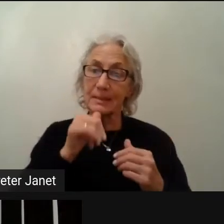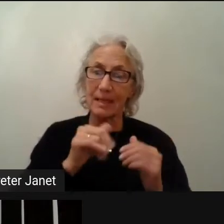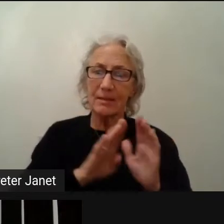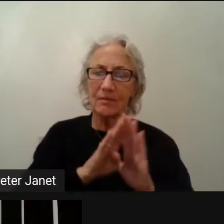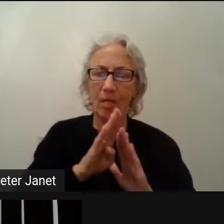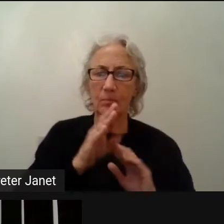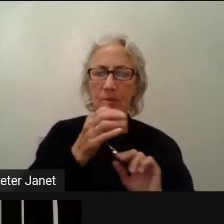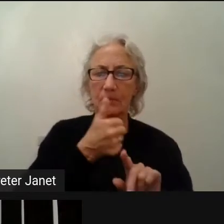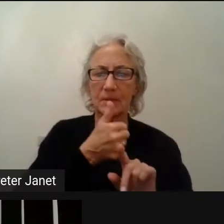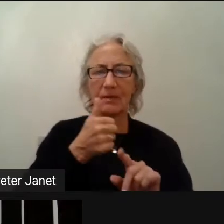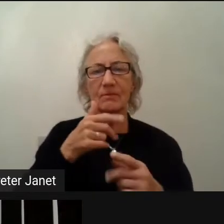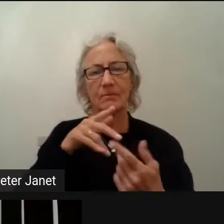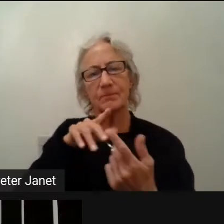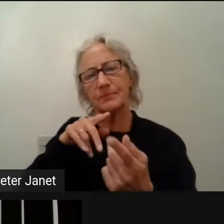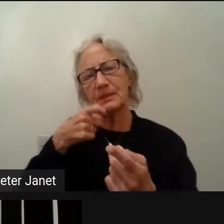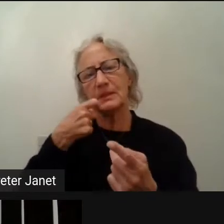Exactly.